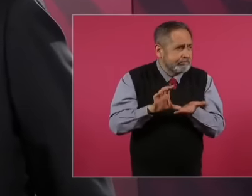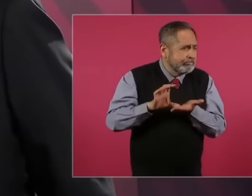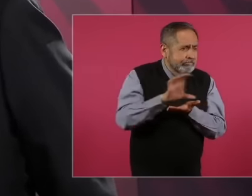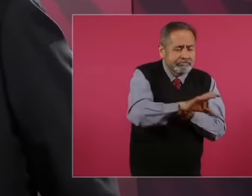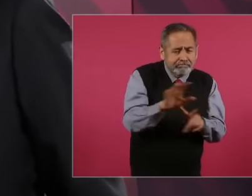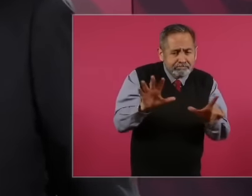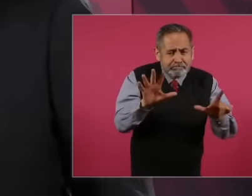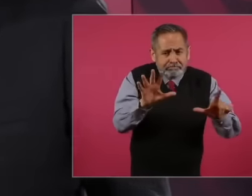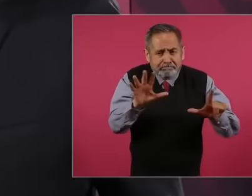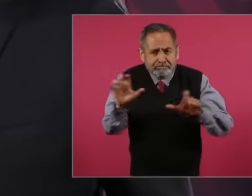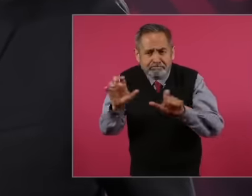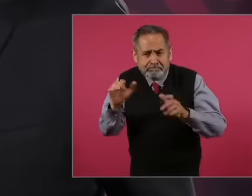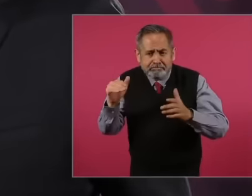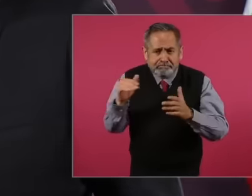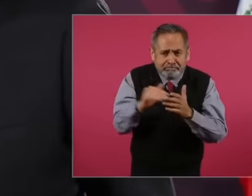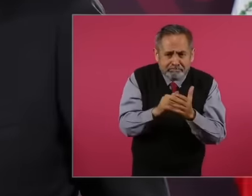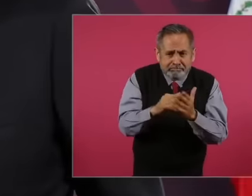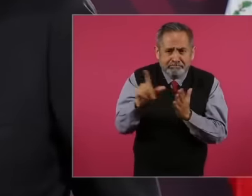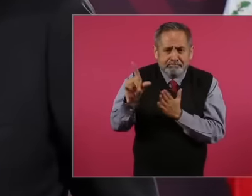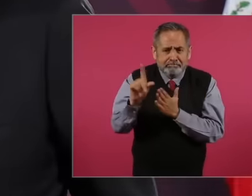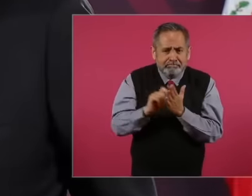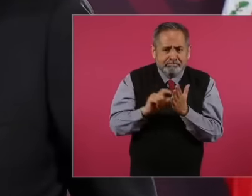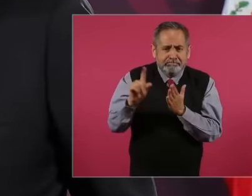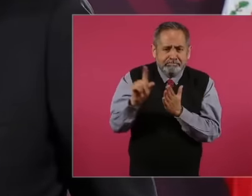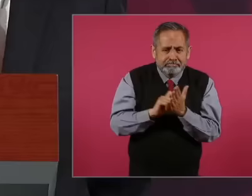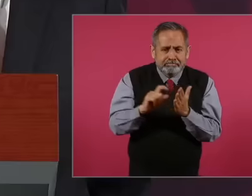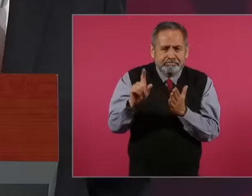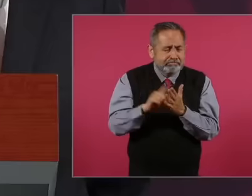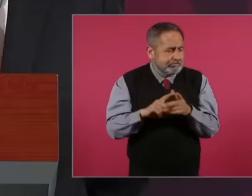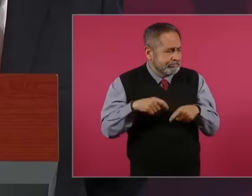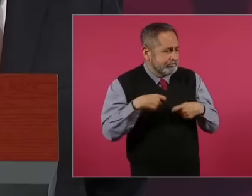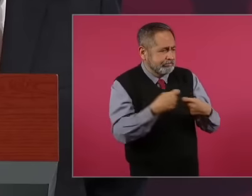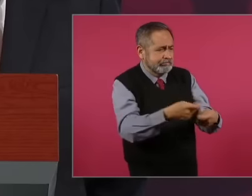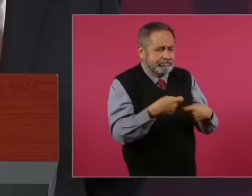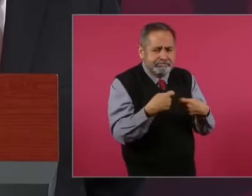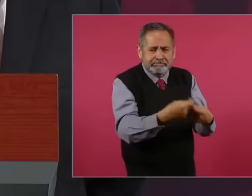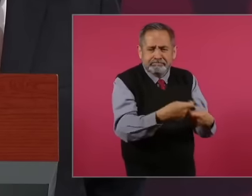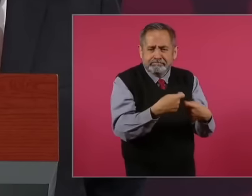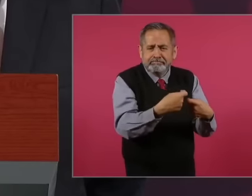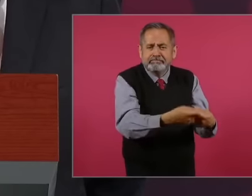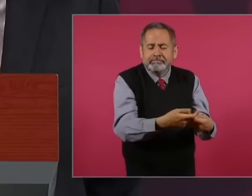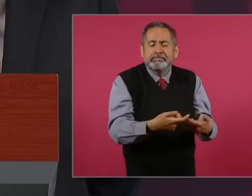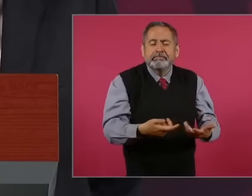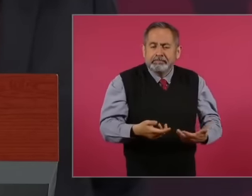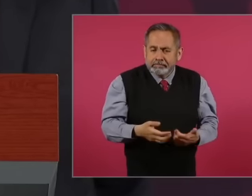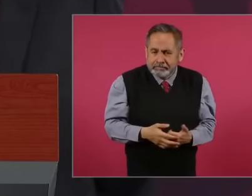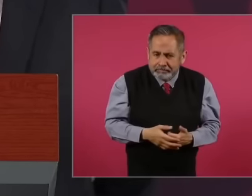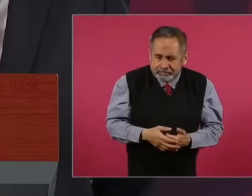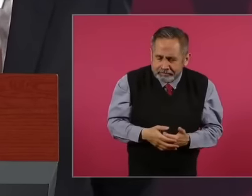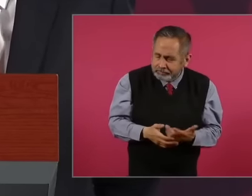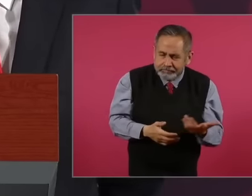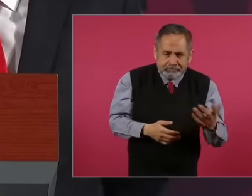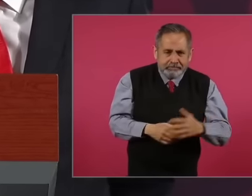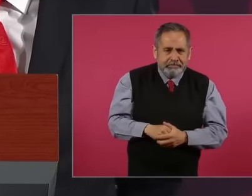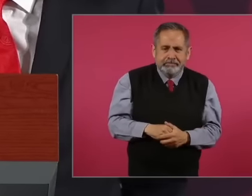per month. I mean, no, I'm not